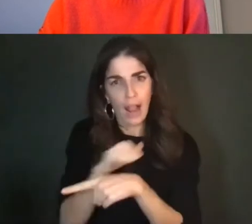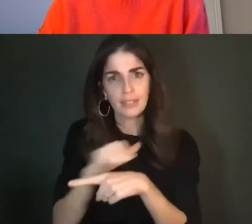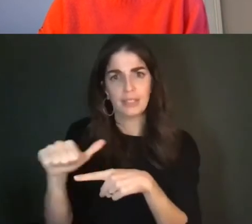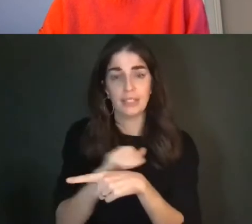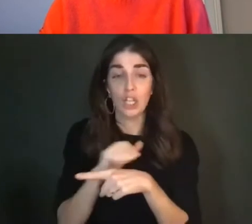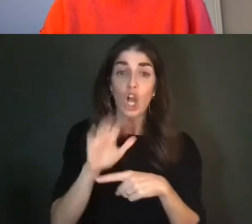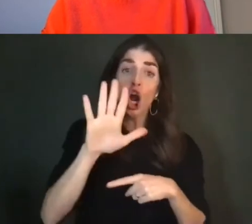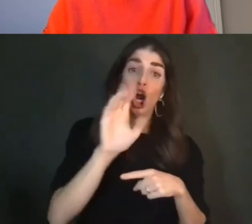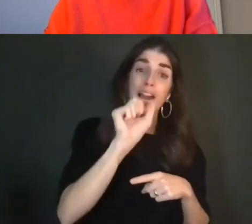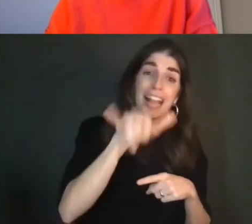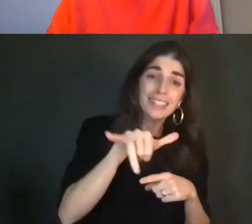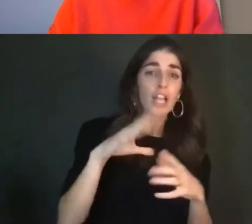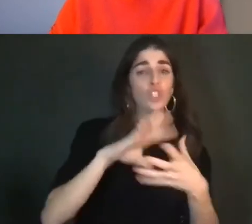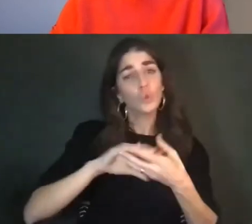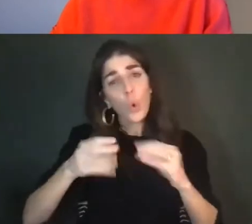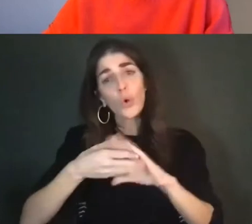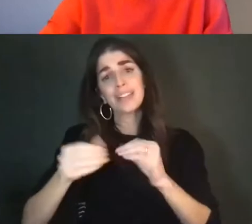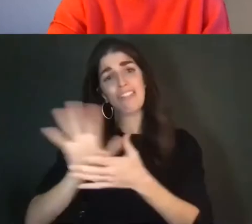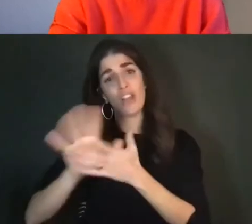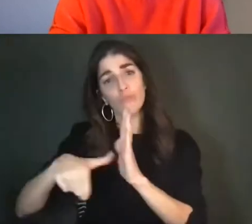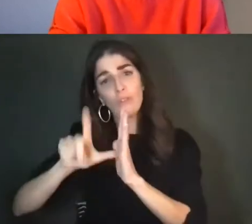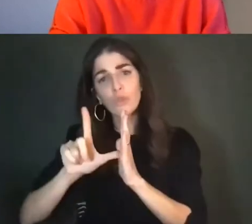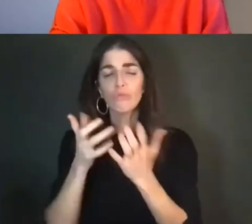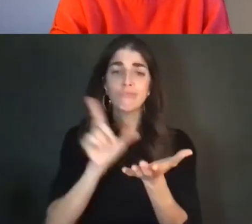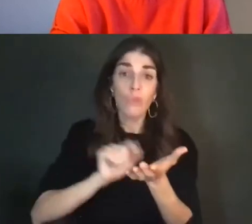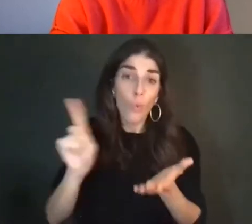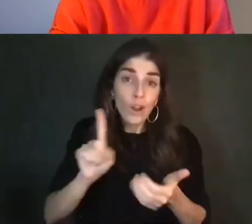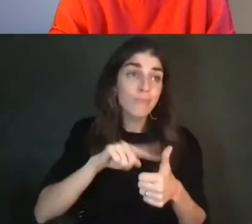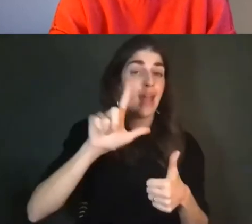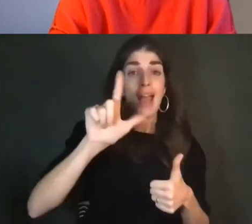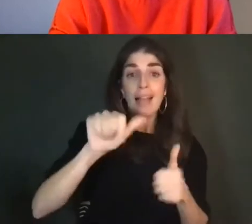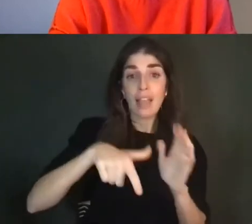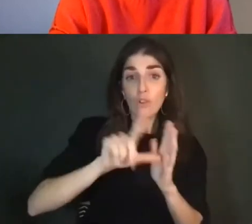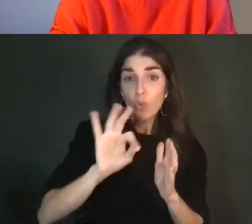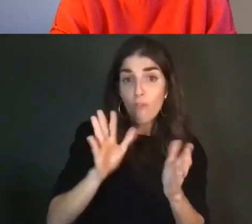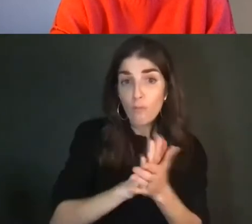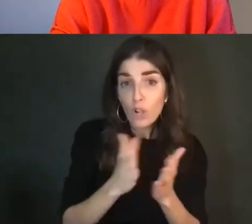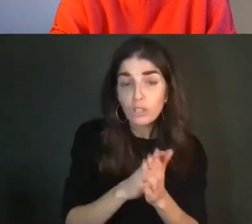have appeared in venues such as the Los Angeles Review of Books and the Chicago Quarterly